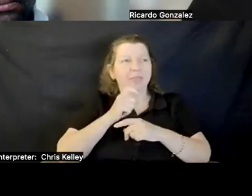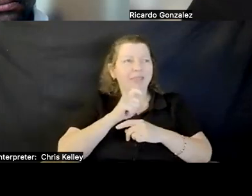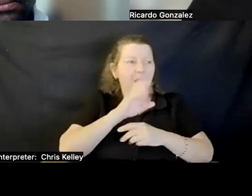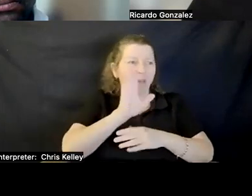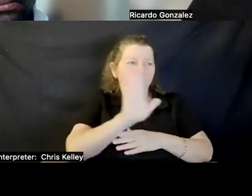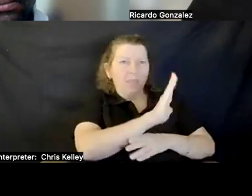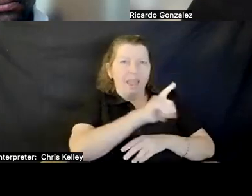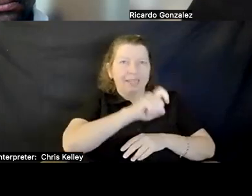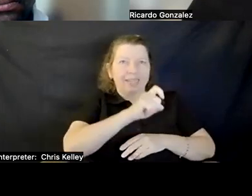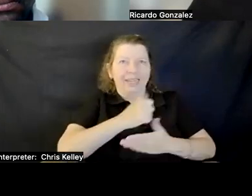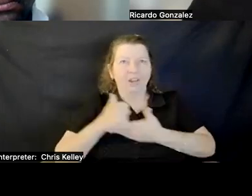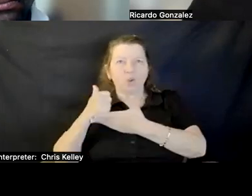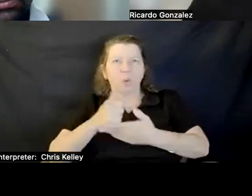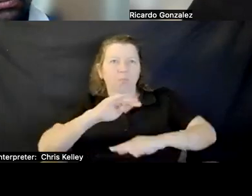ABSOLUTELY, YEAH.